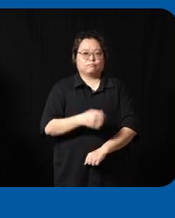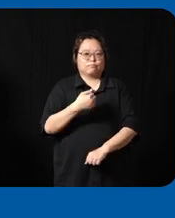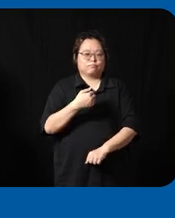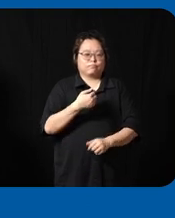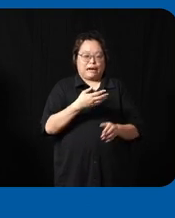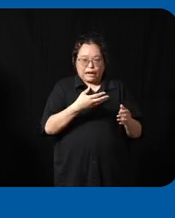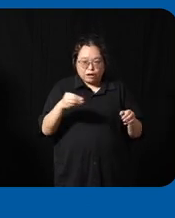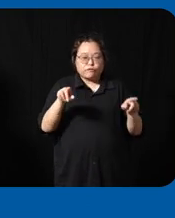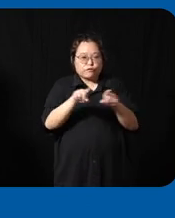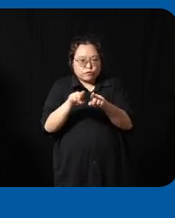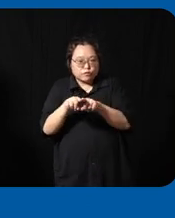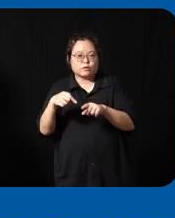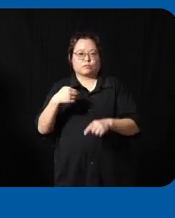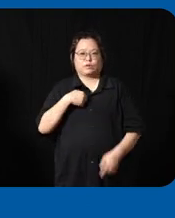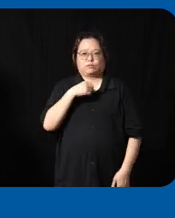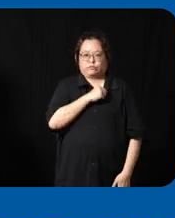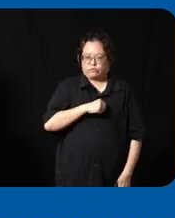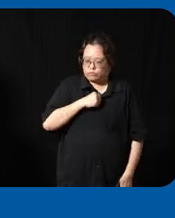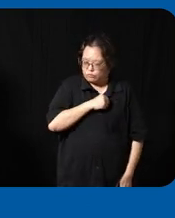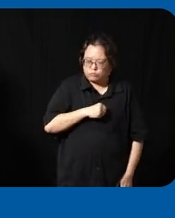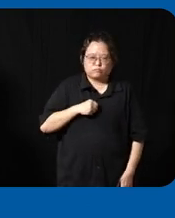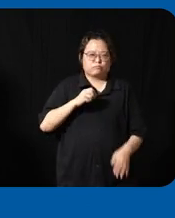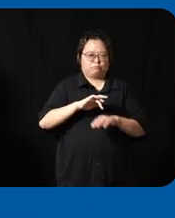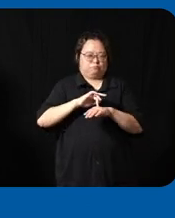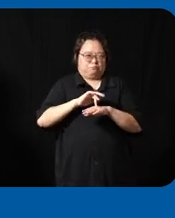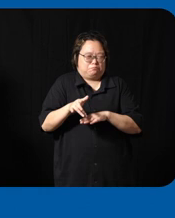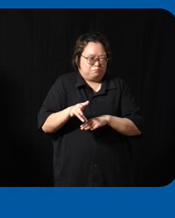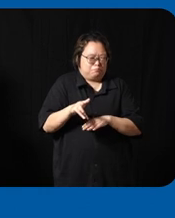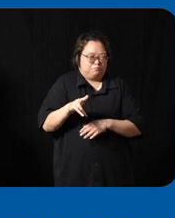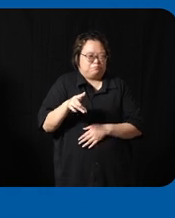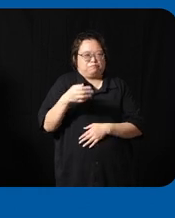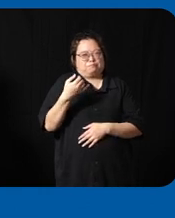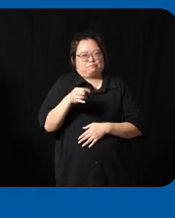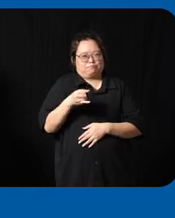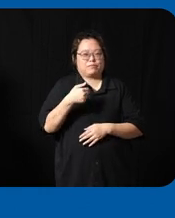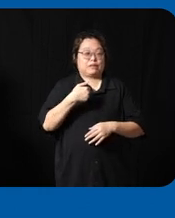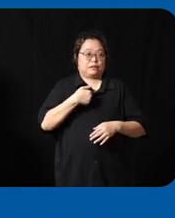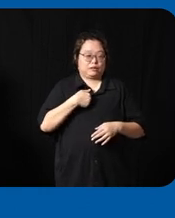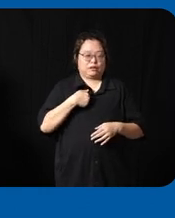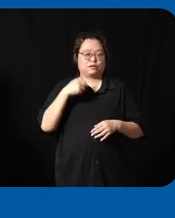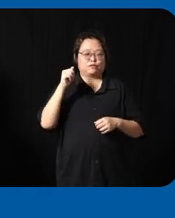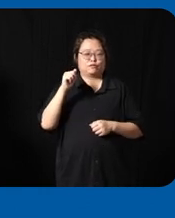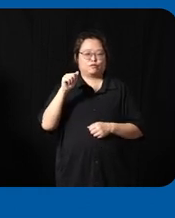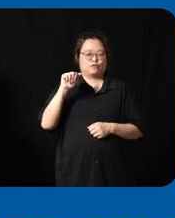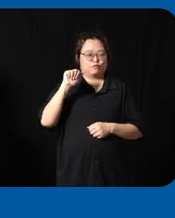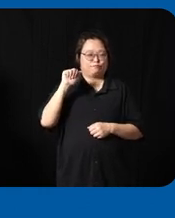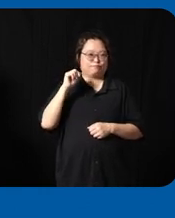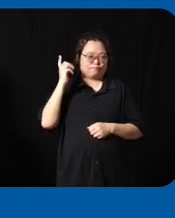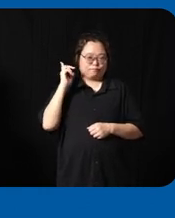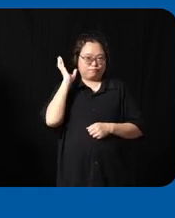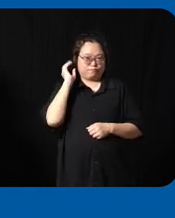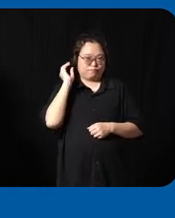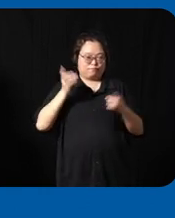I apologize because I couldn't do that earlier just for audio description I am a 40e old male